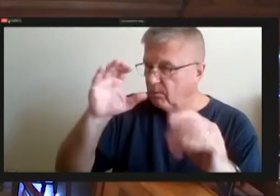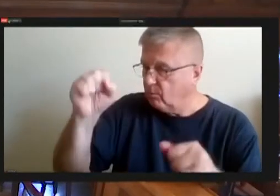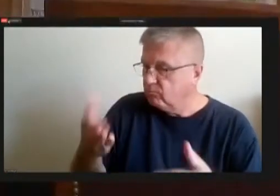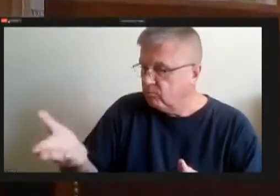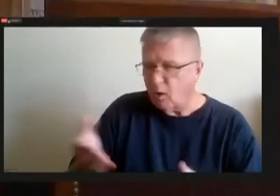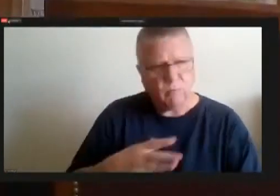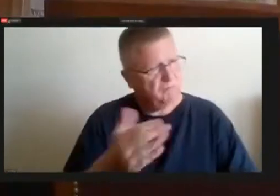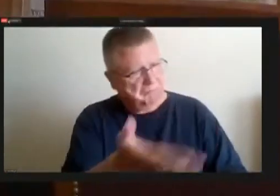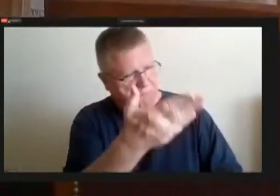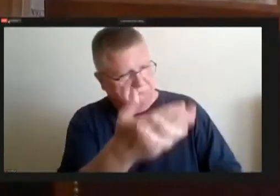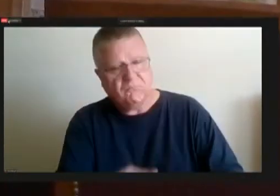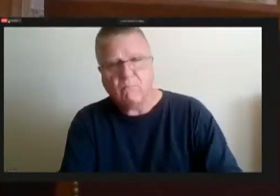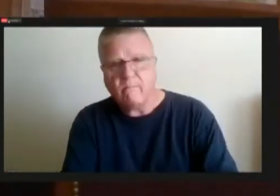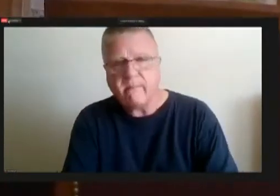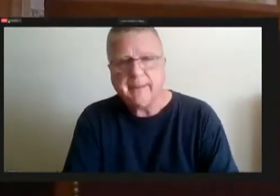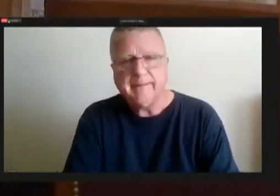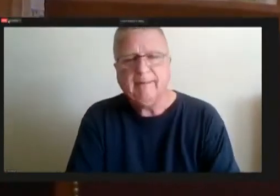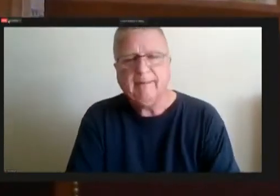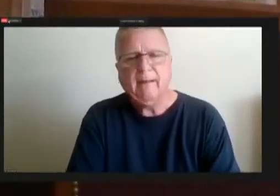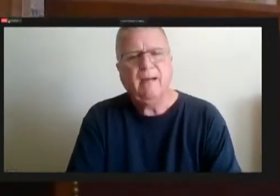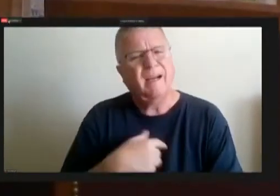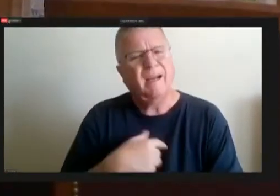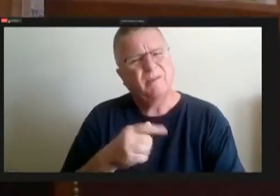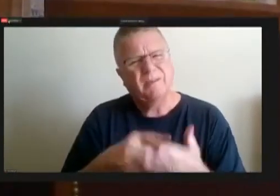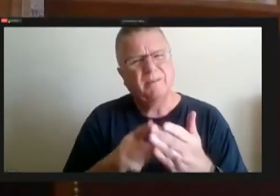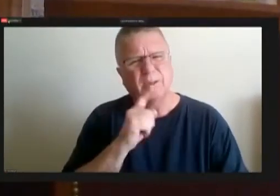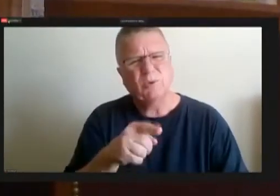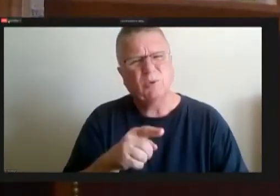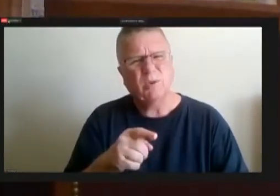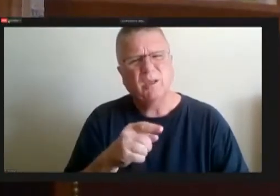Okay. I just wanted to make sure Councilman O'Connor, you know he had stressed.